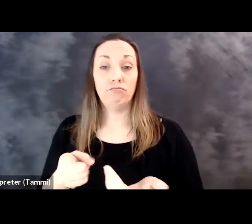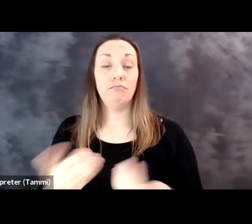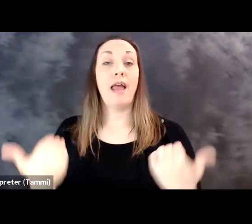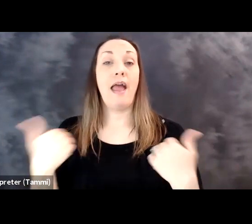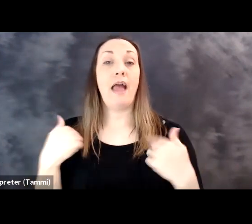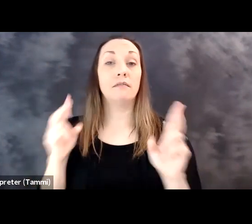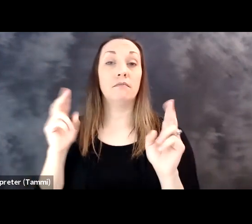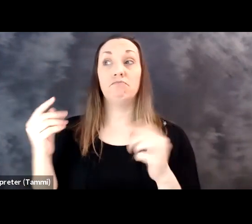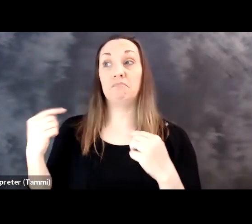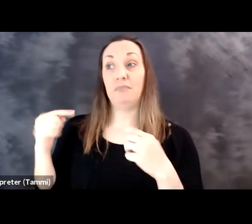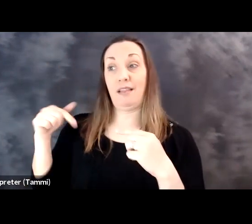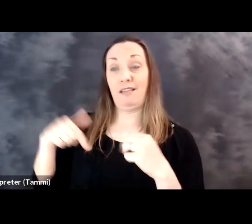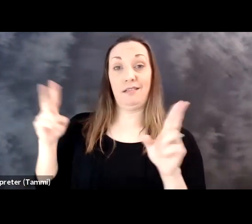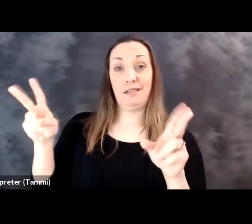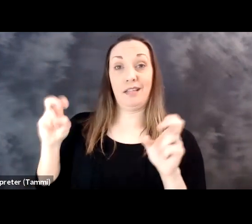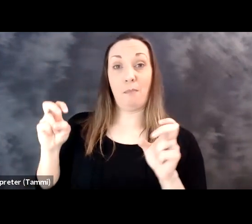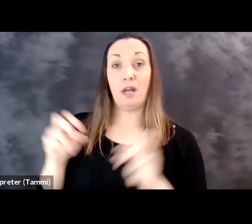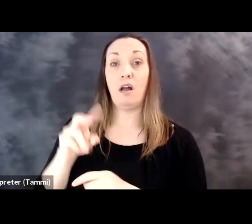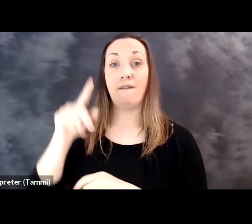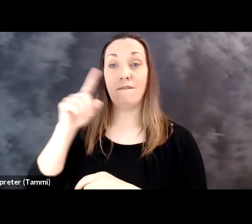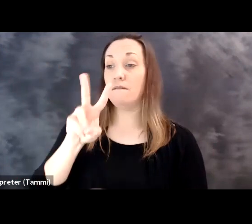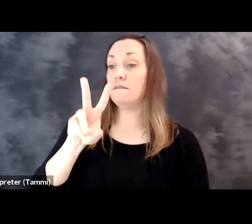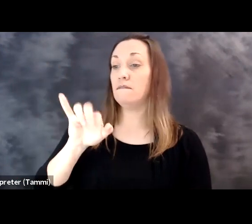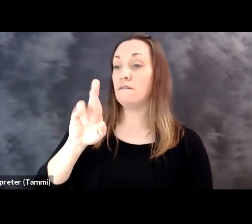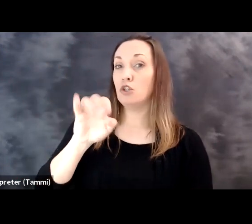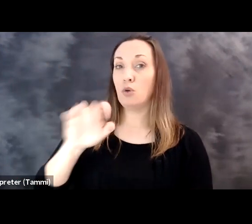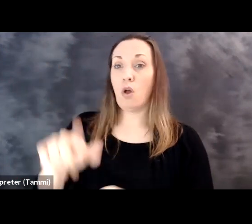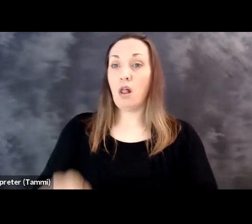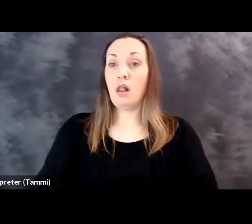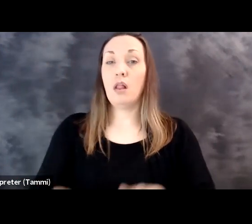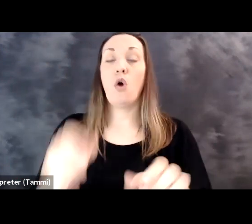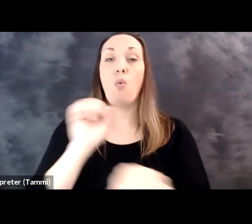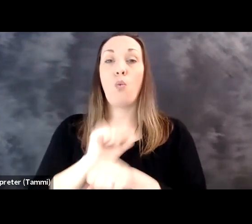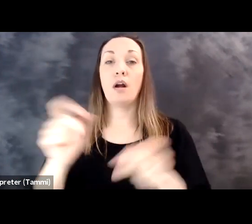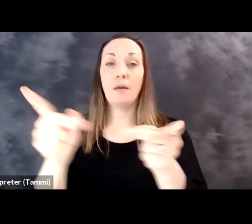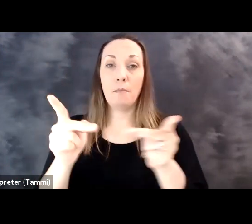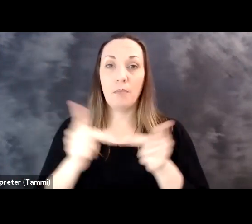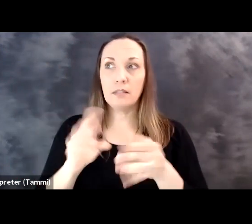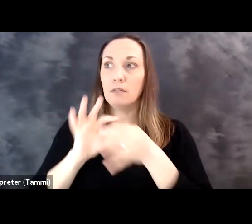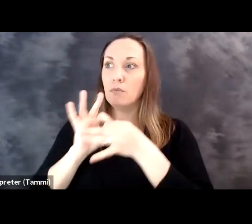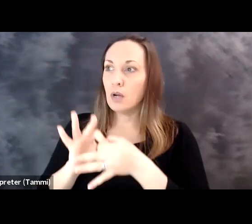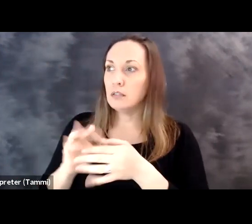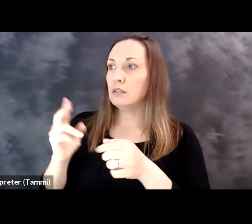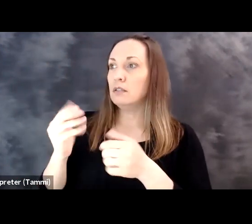we'll give the results. So has the topic of the impact of virtual work processes on employees with